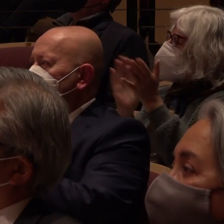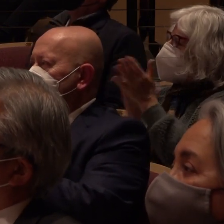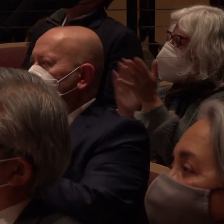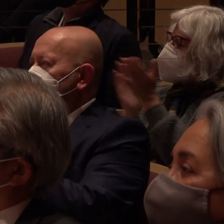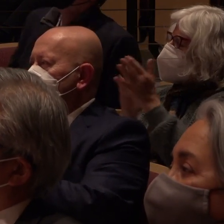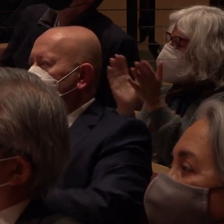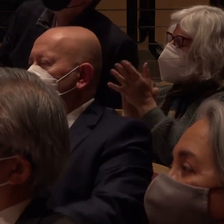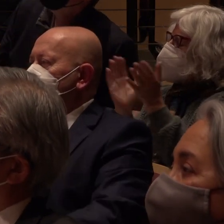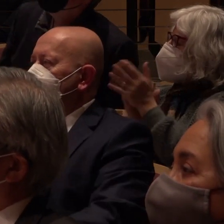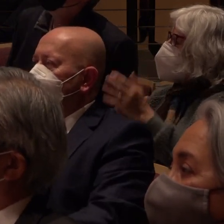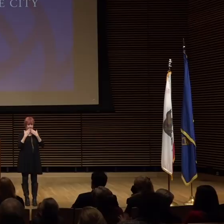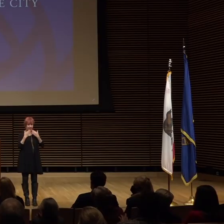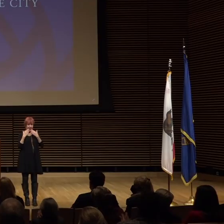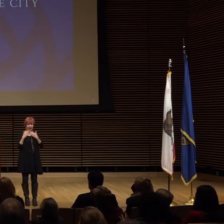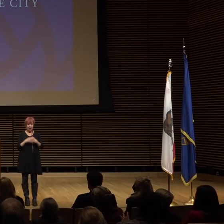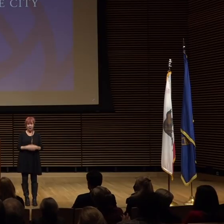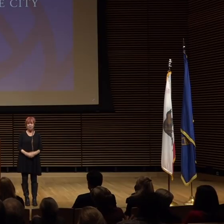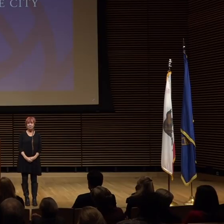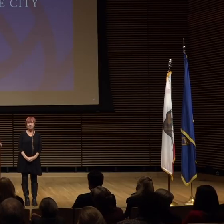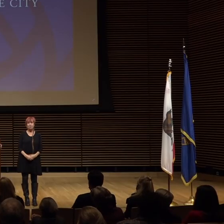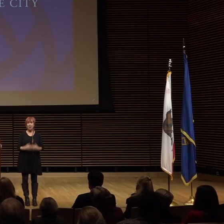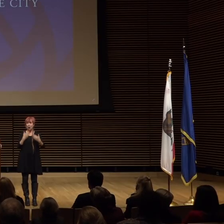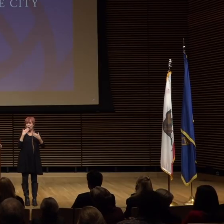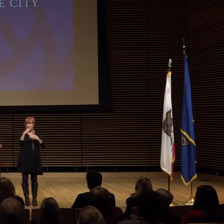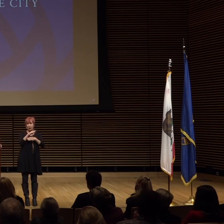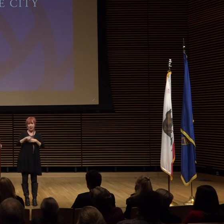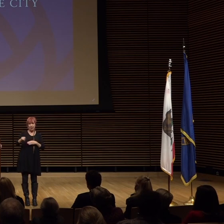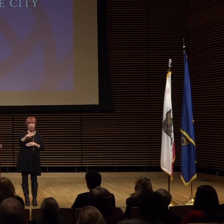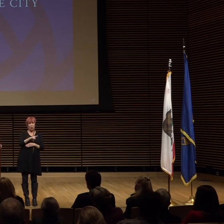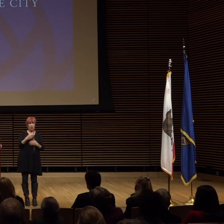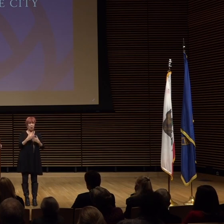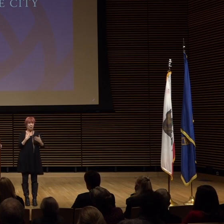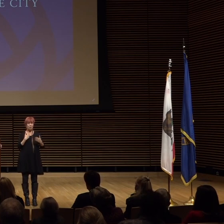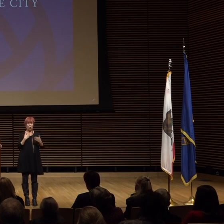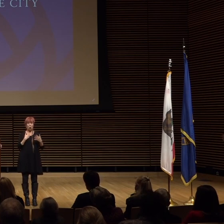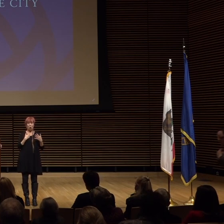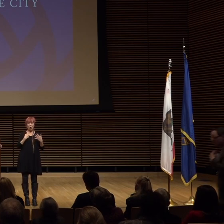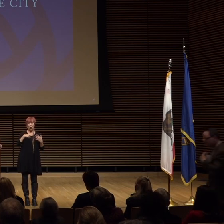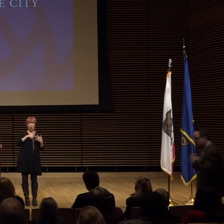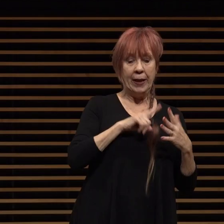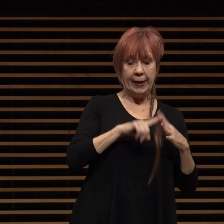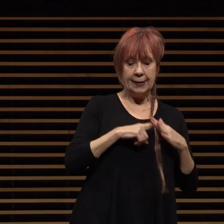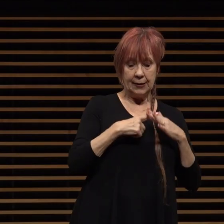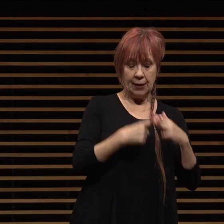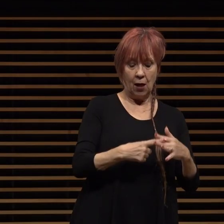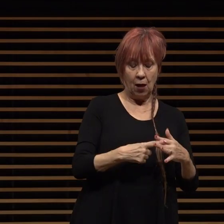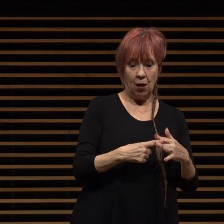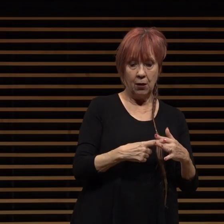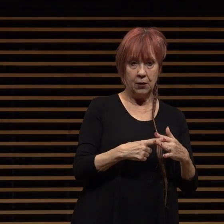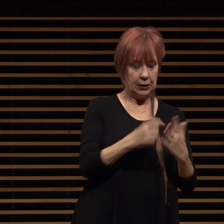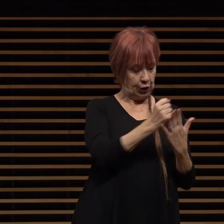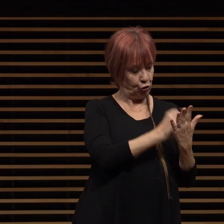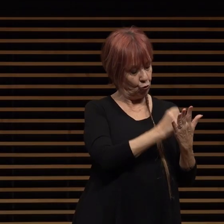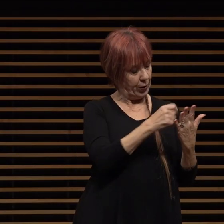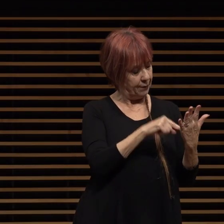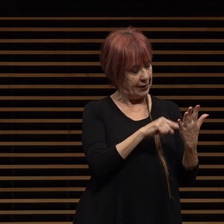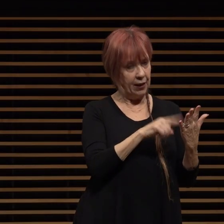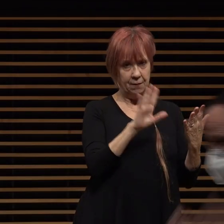thank you good evening everyone and before we get to uh